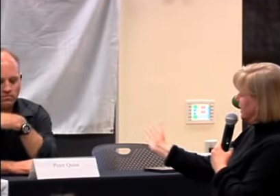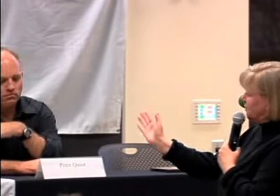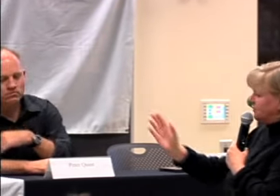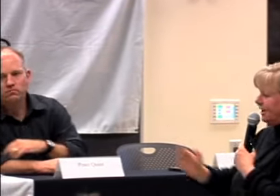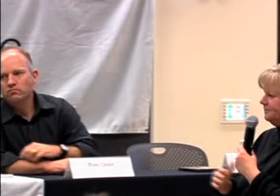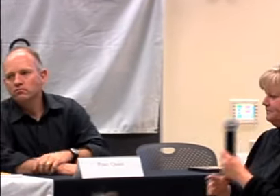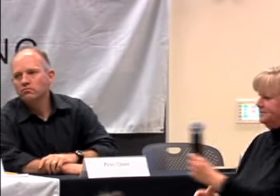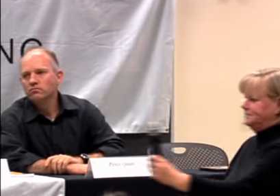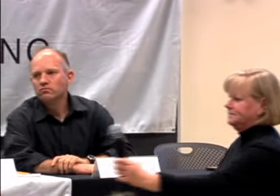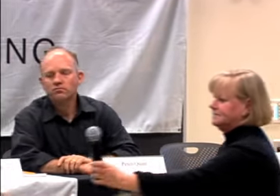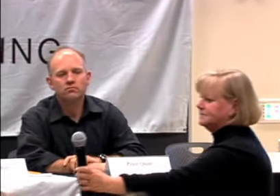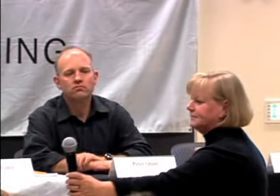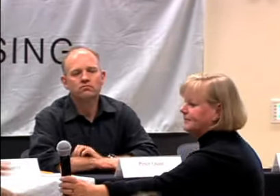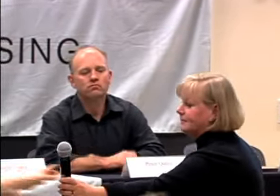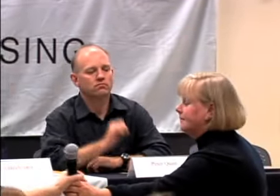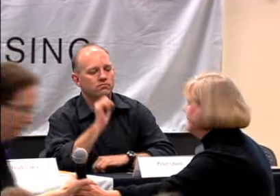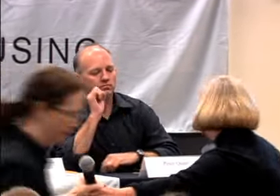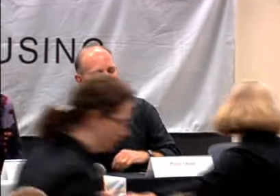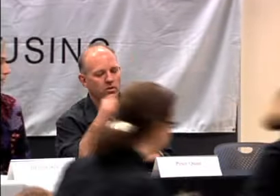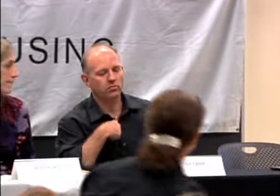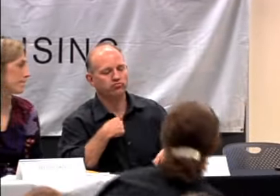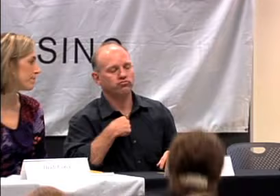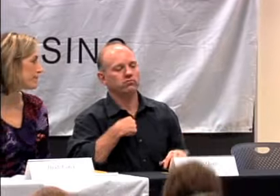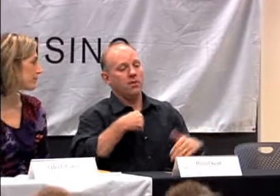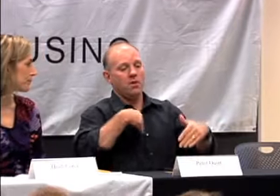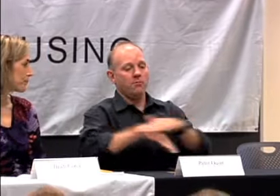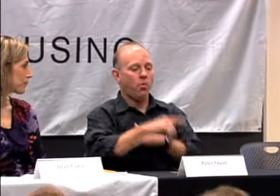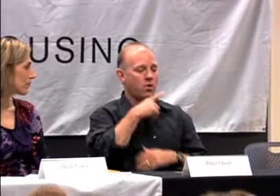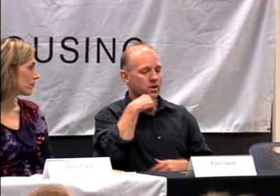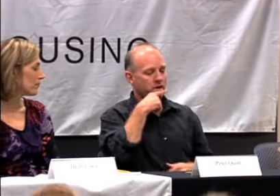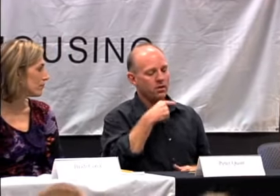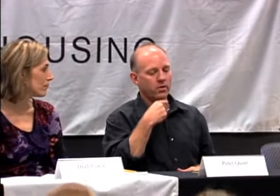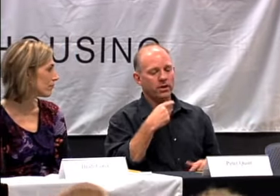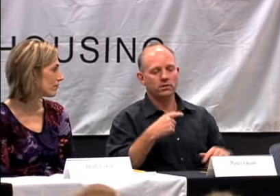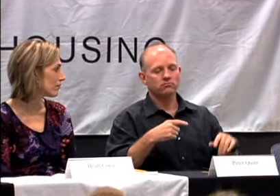PETER. LET'S START ON THIS SIDE AND MOVE DOWN.